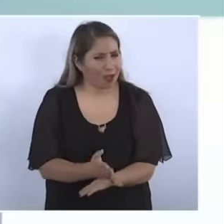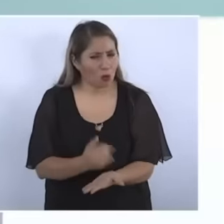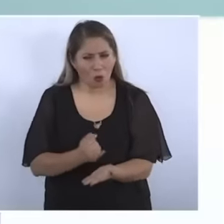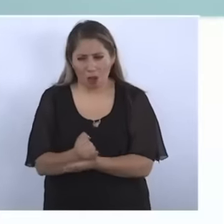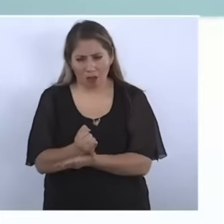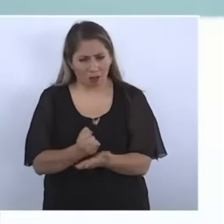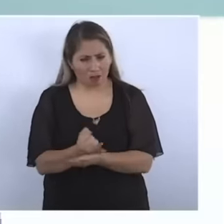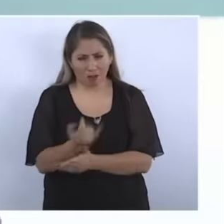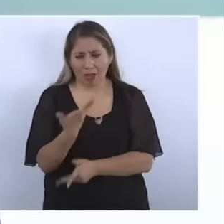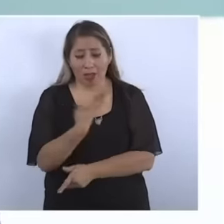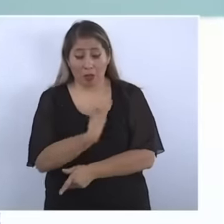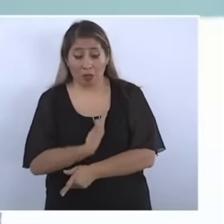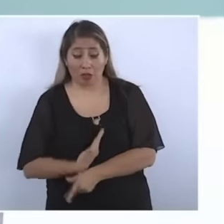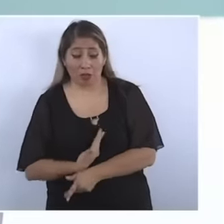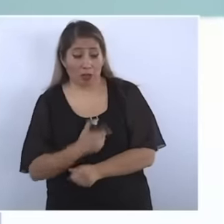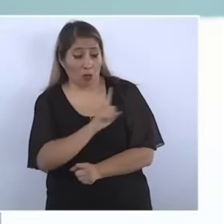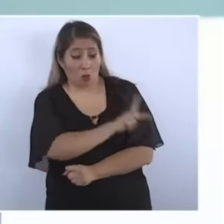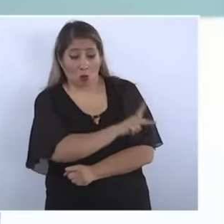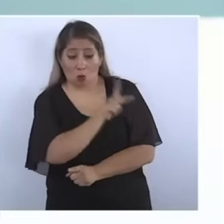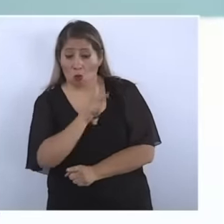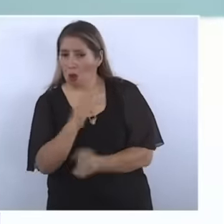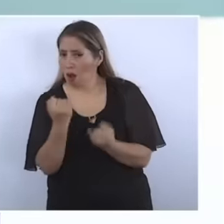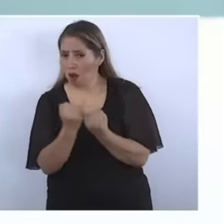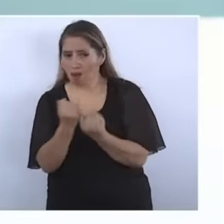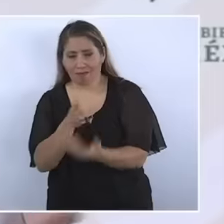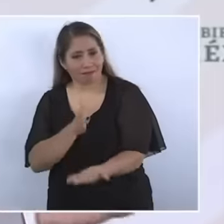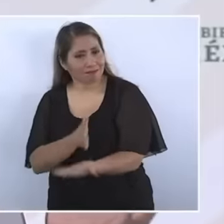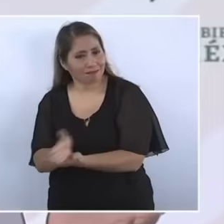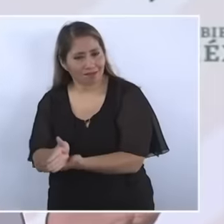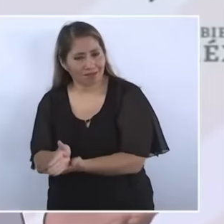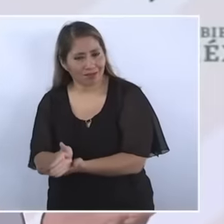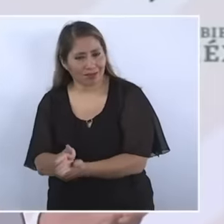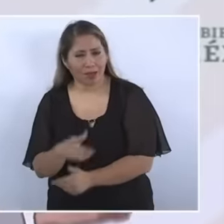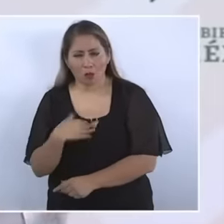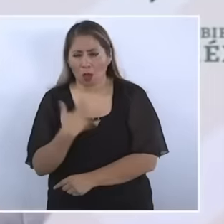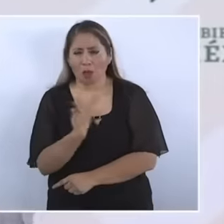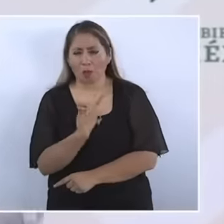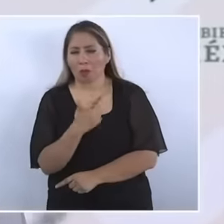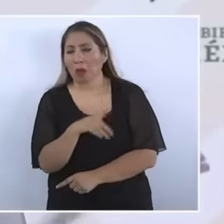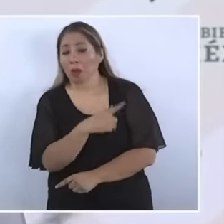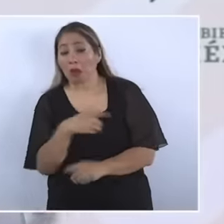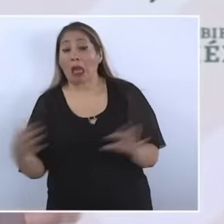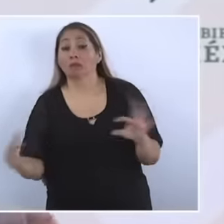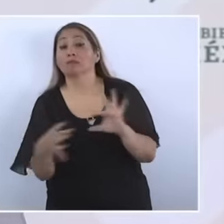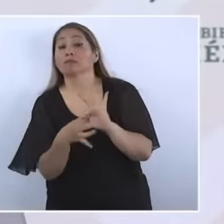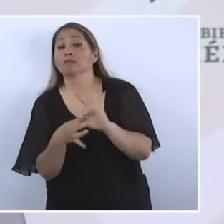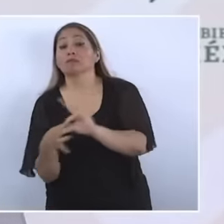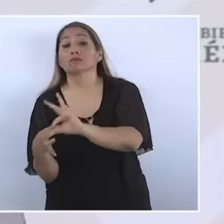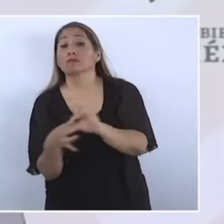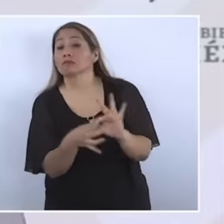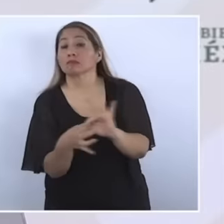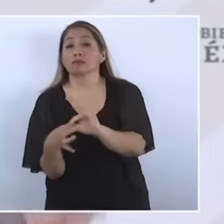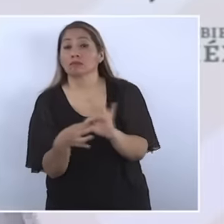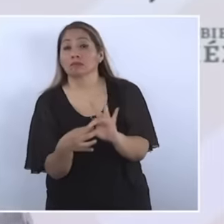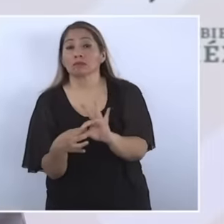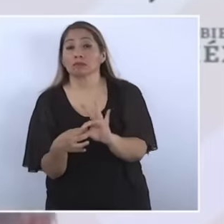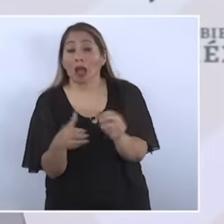and of course we are going to see the medicine care unit,